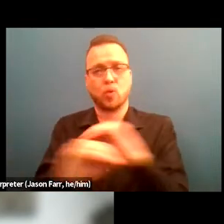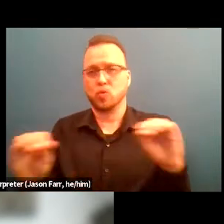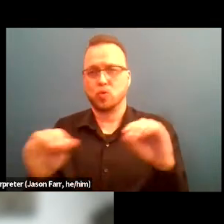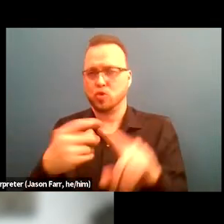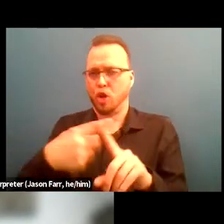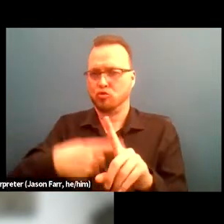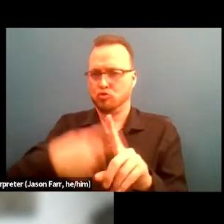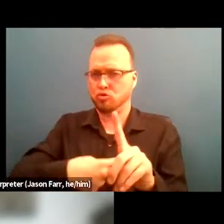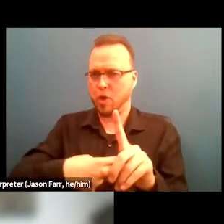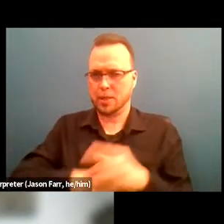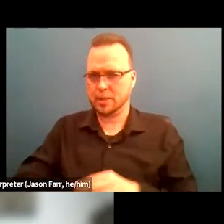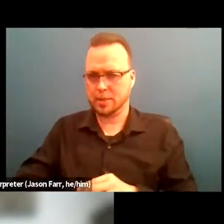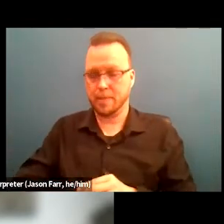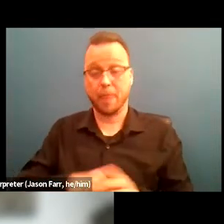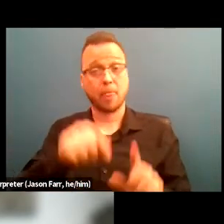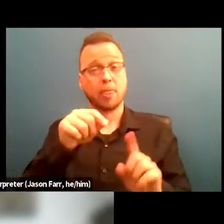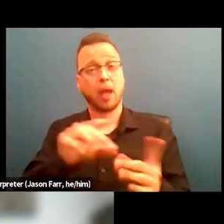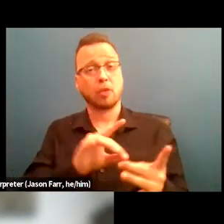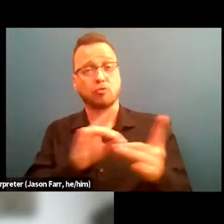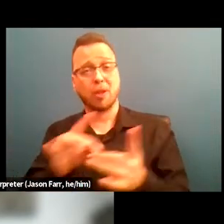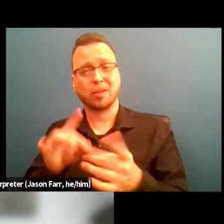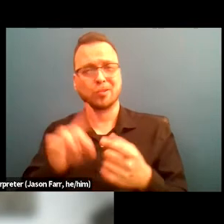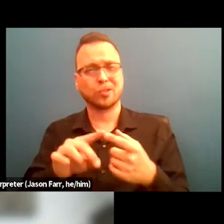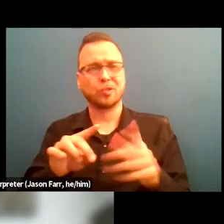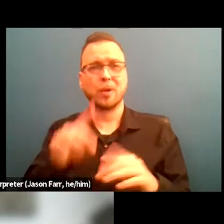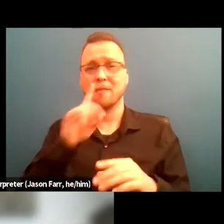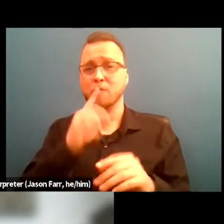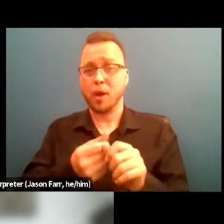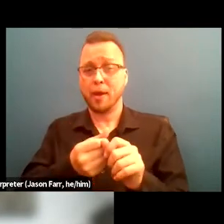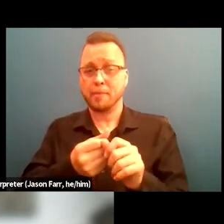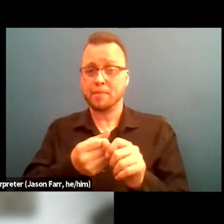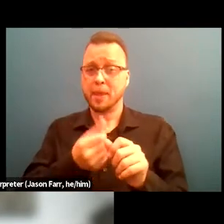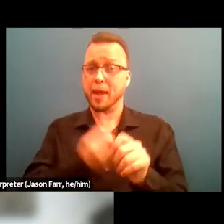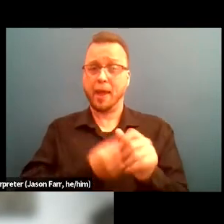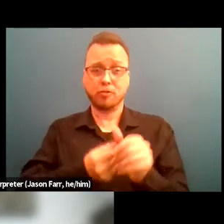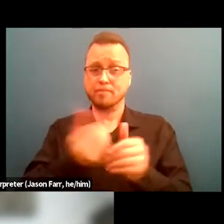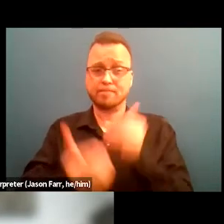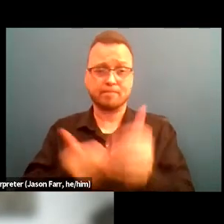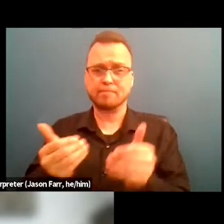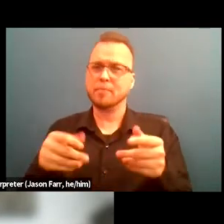This is in referring to in efforts to allow the clients to be able to really focus on the recovery